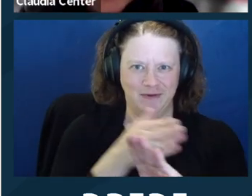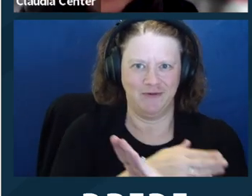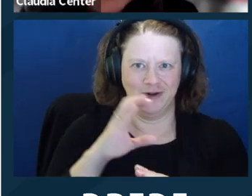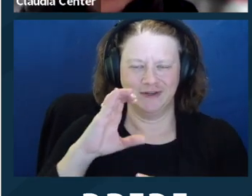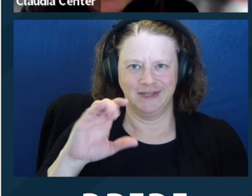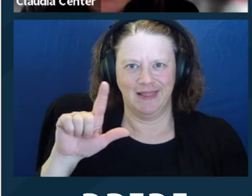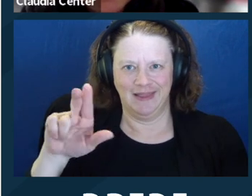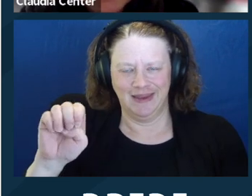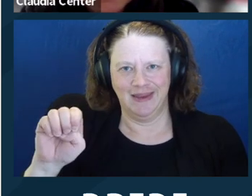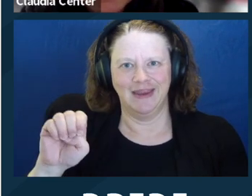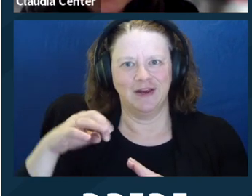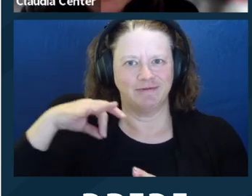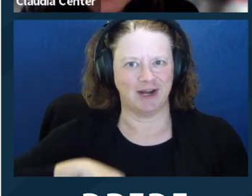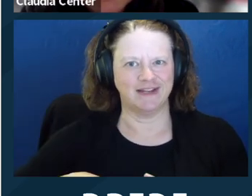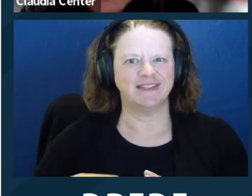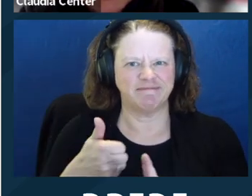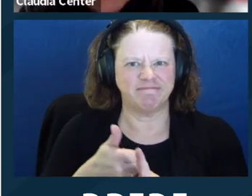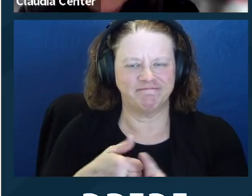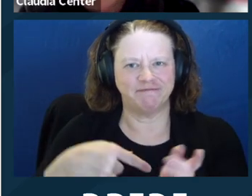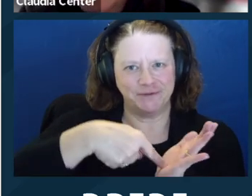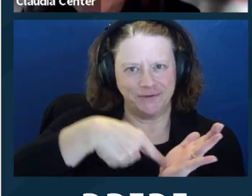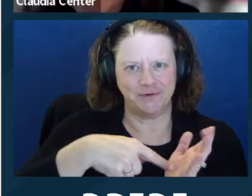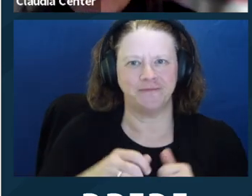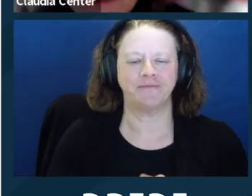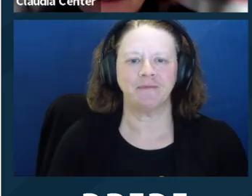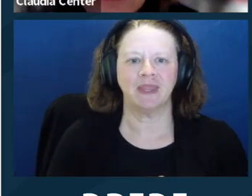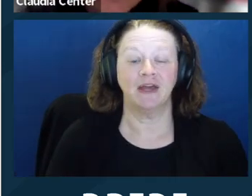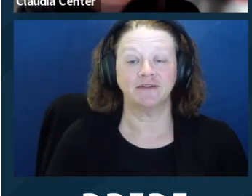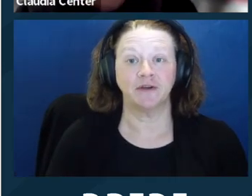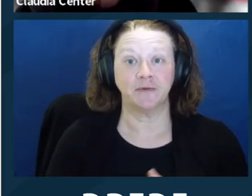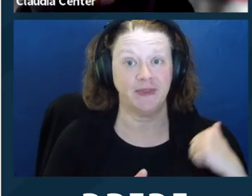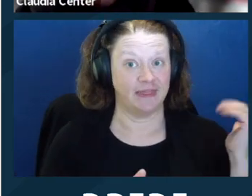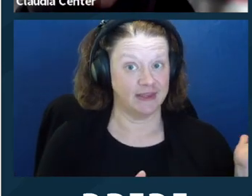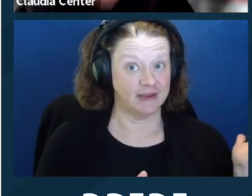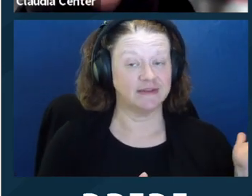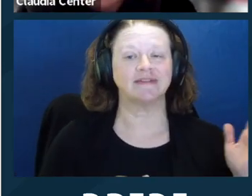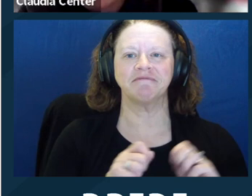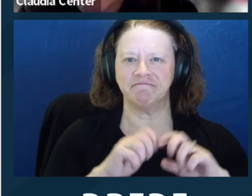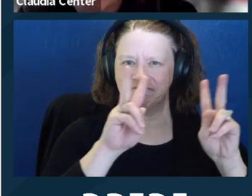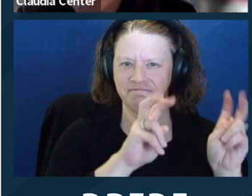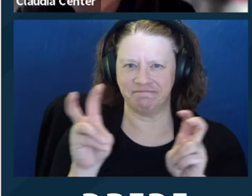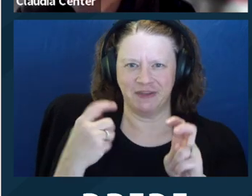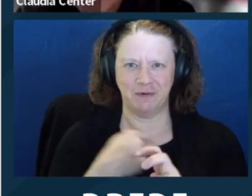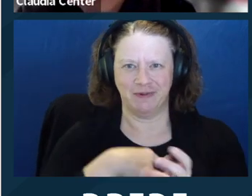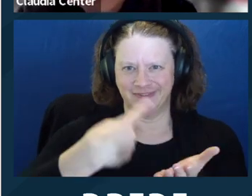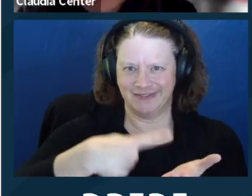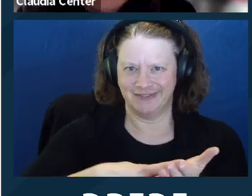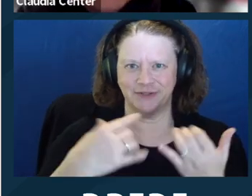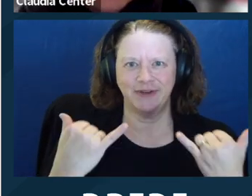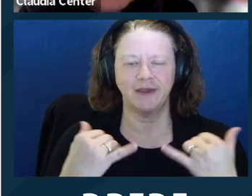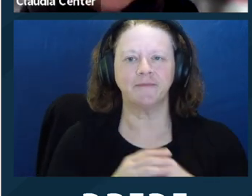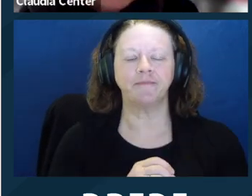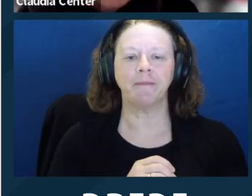Okay. So this is a little overview of what we're going to be talking about today. I'm